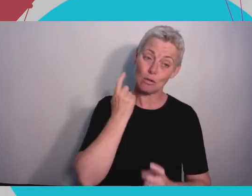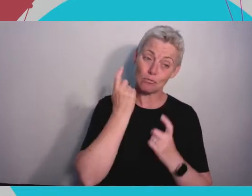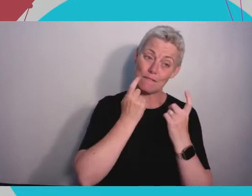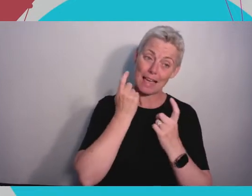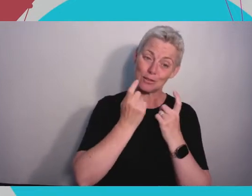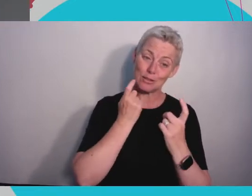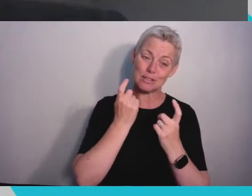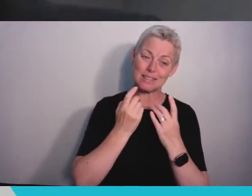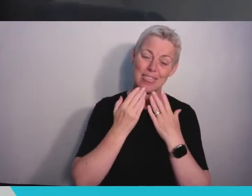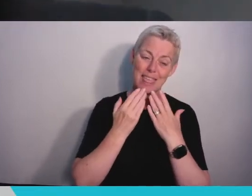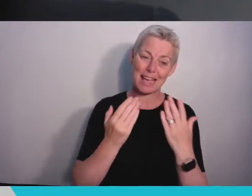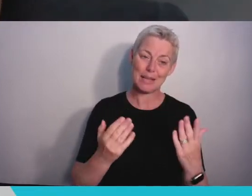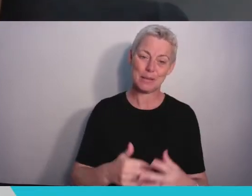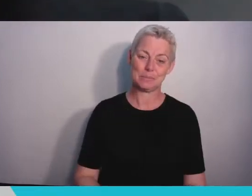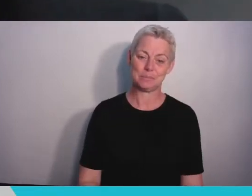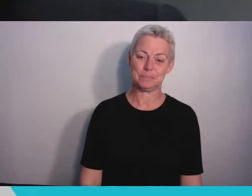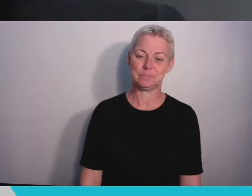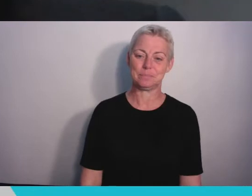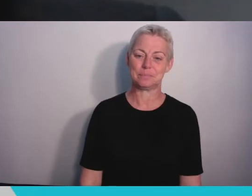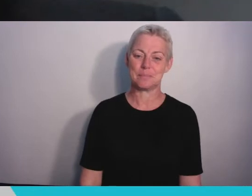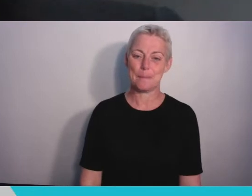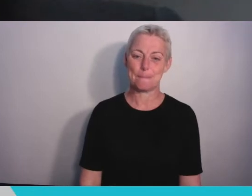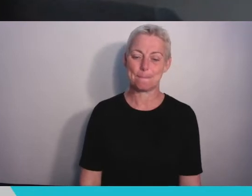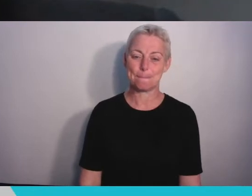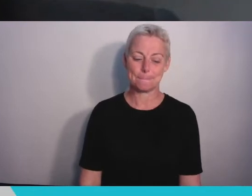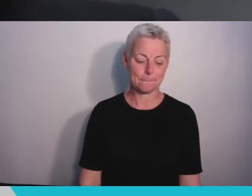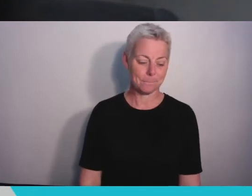at Bristol. So we know that your time at the University of Bristol has been a rich and